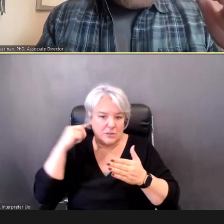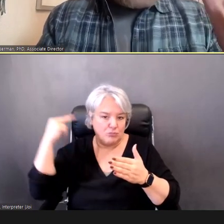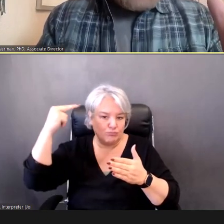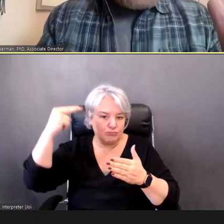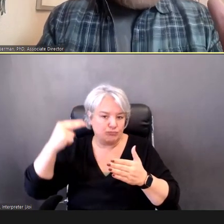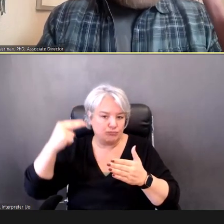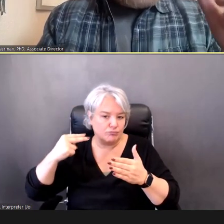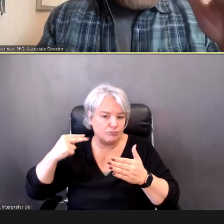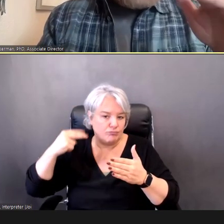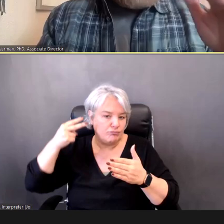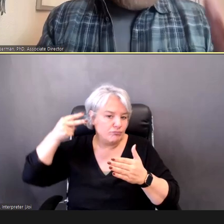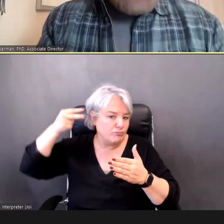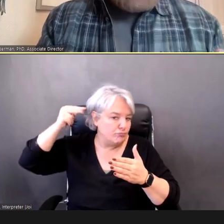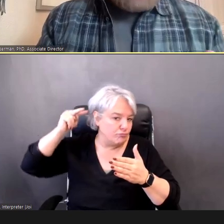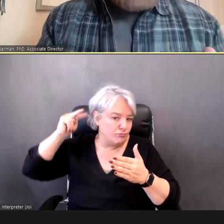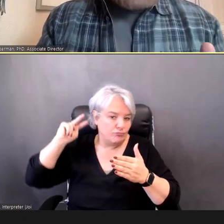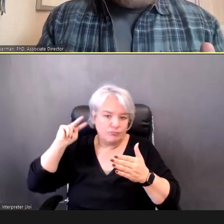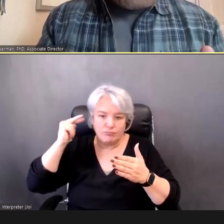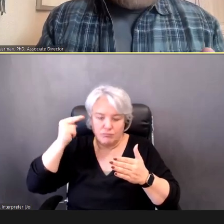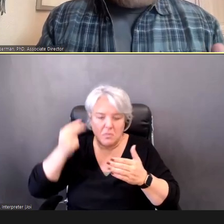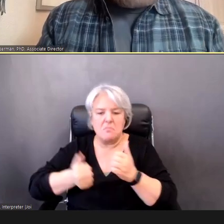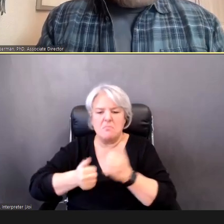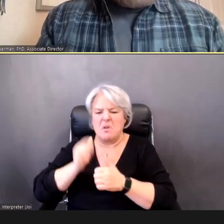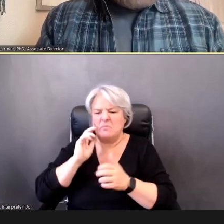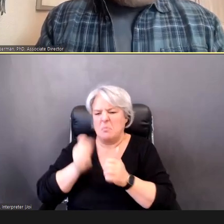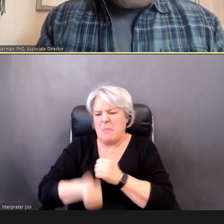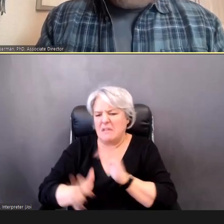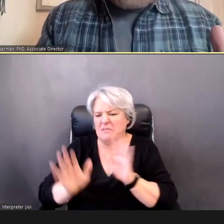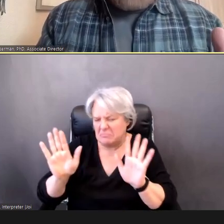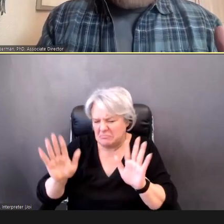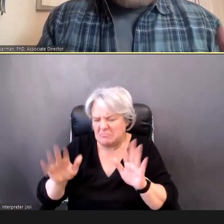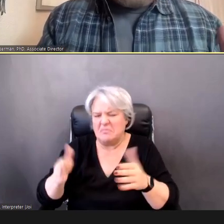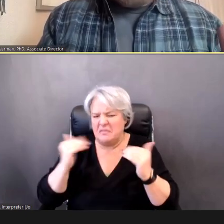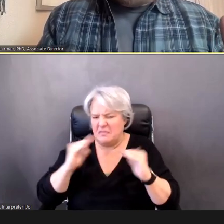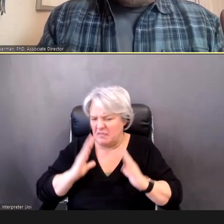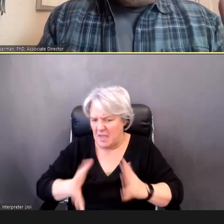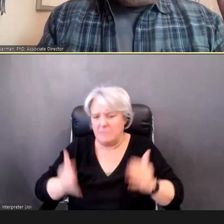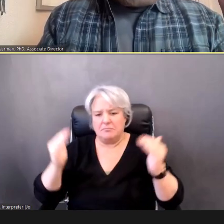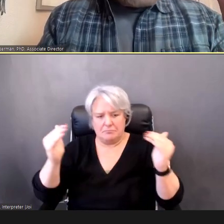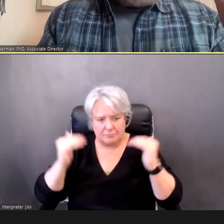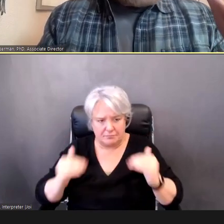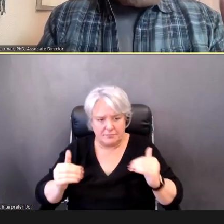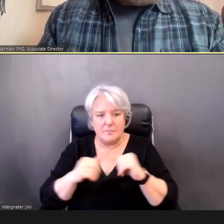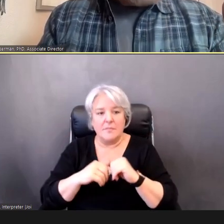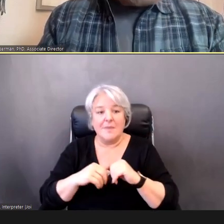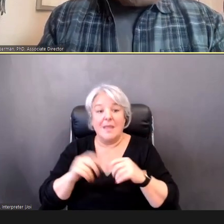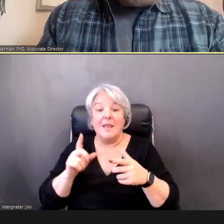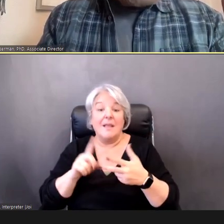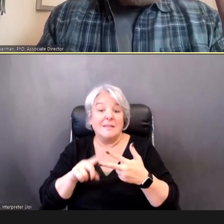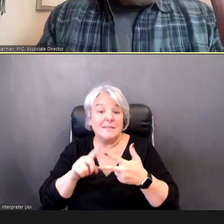And you'll move on. (highlighting), then, we condition the Child.